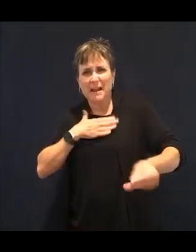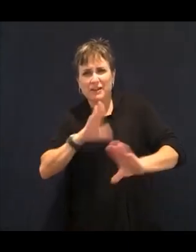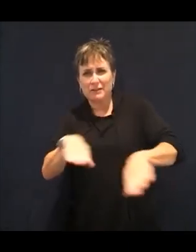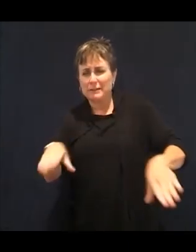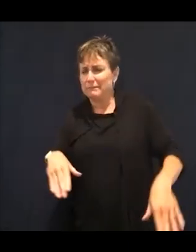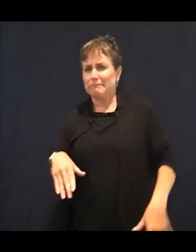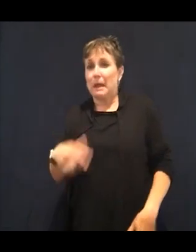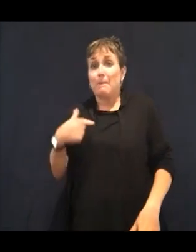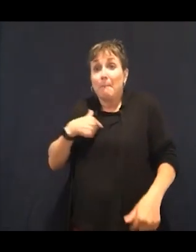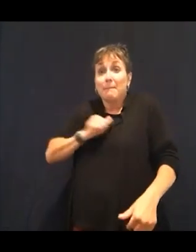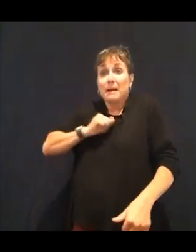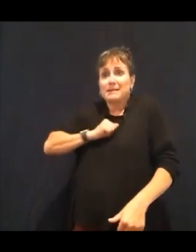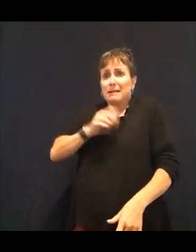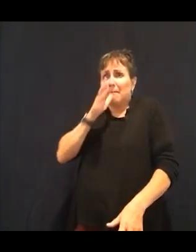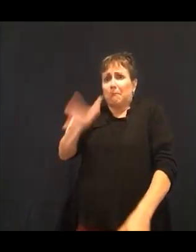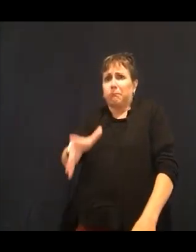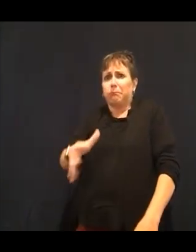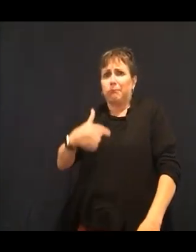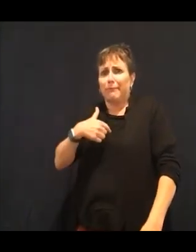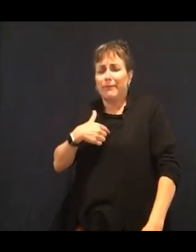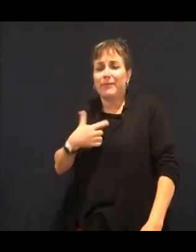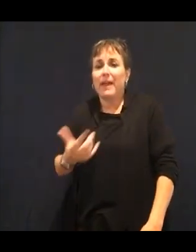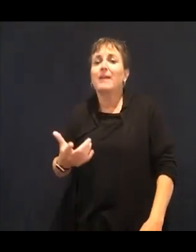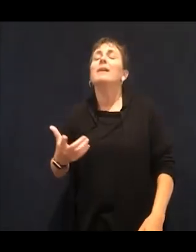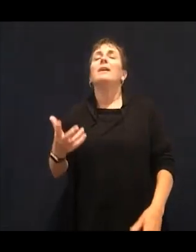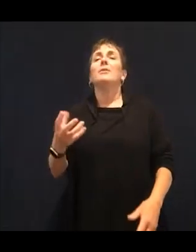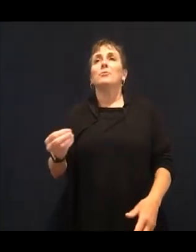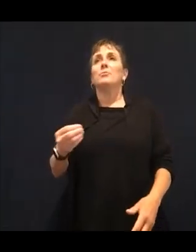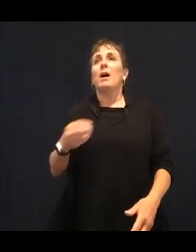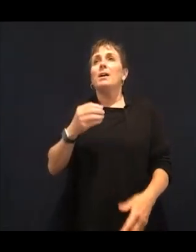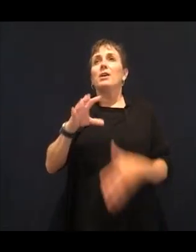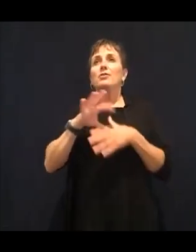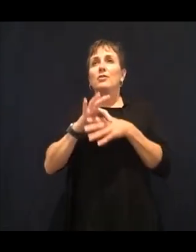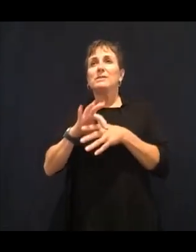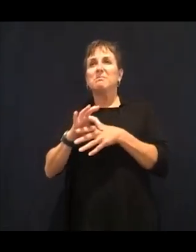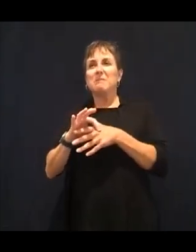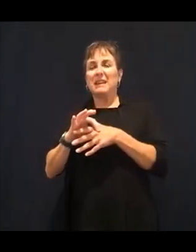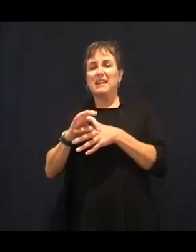they weren't deficient in these things. But